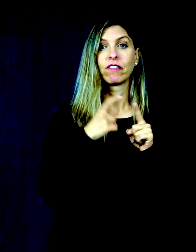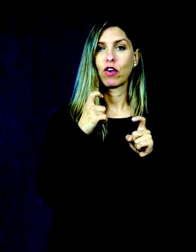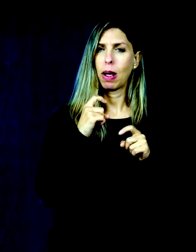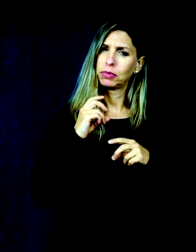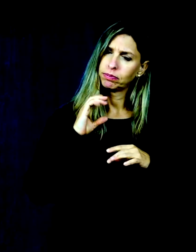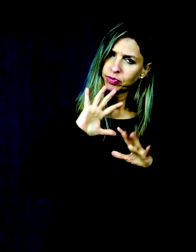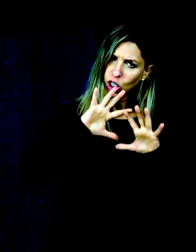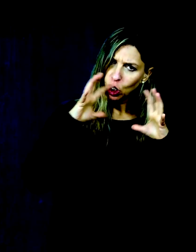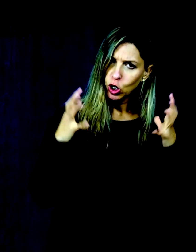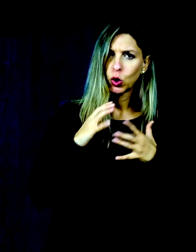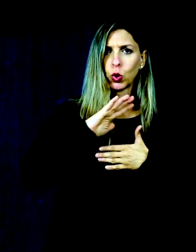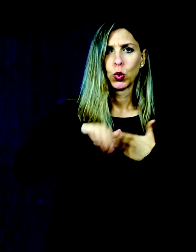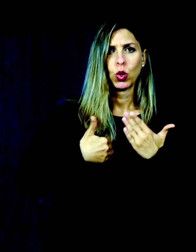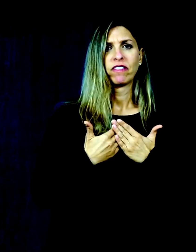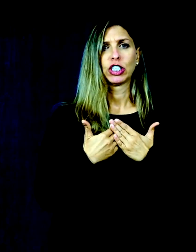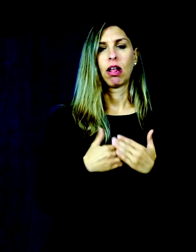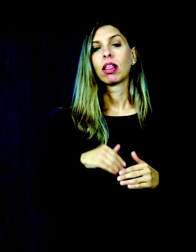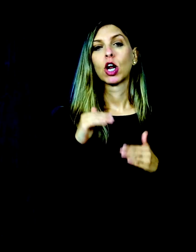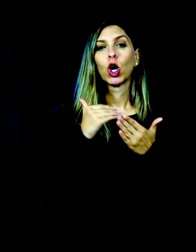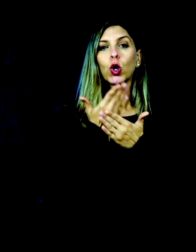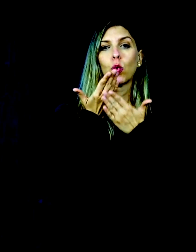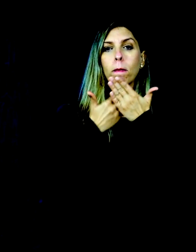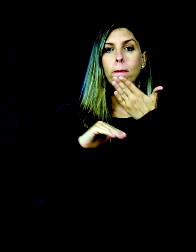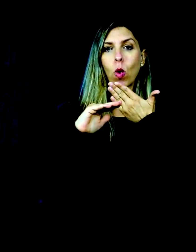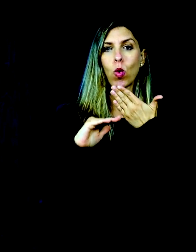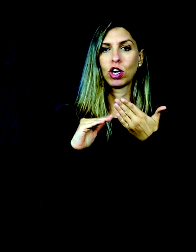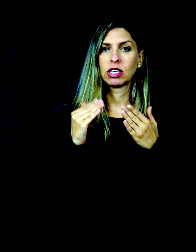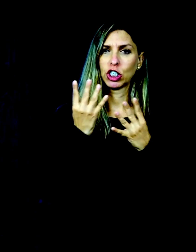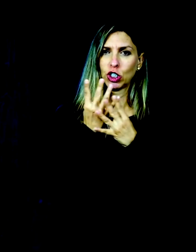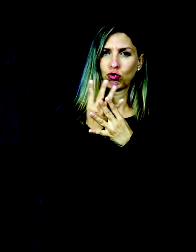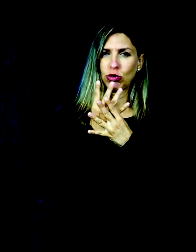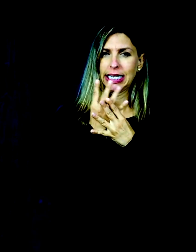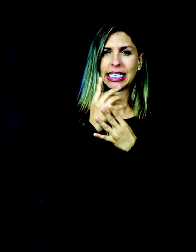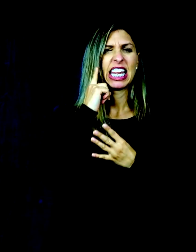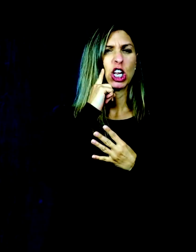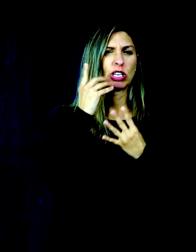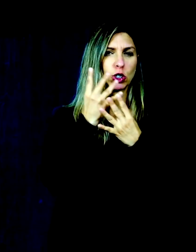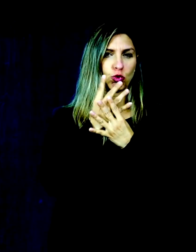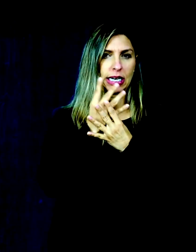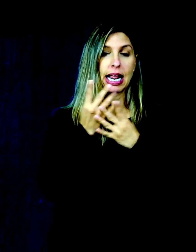the Universal Newborn Hearing Screening